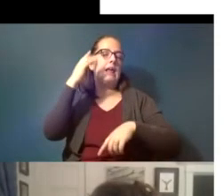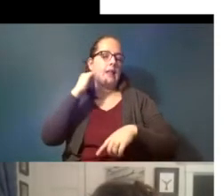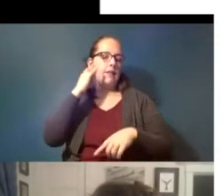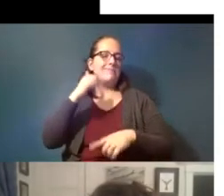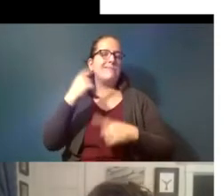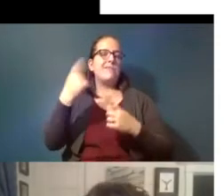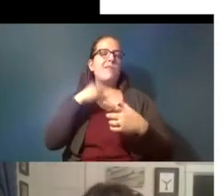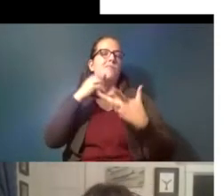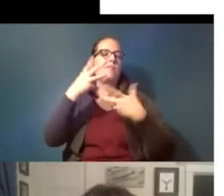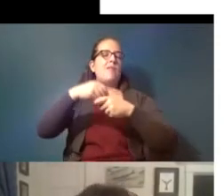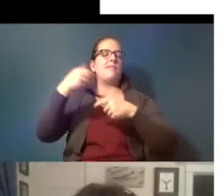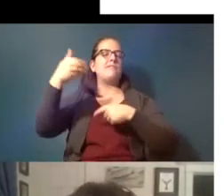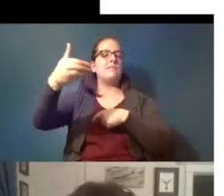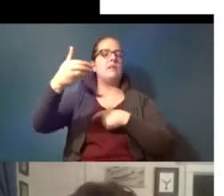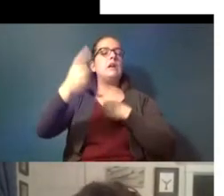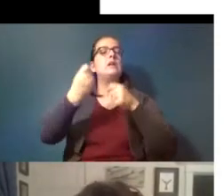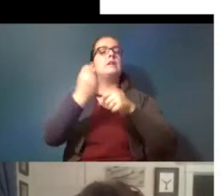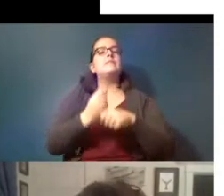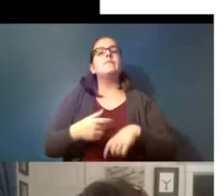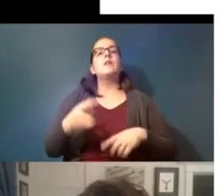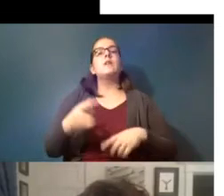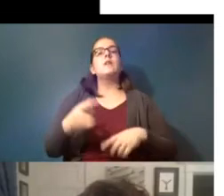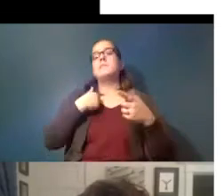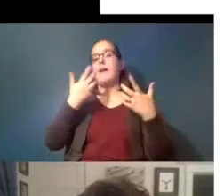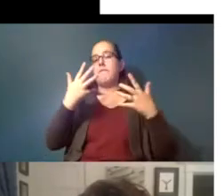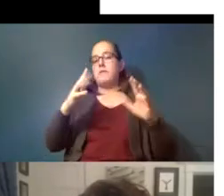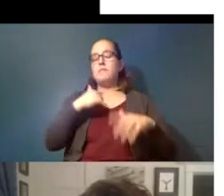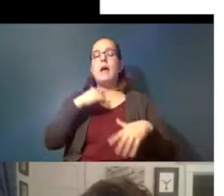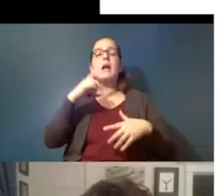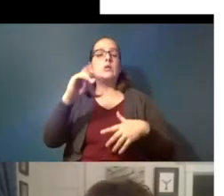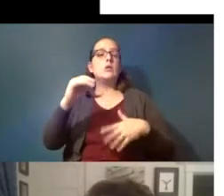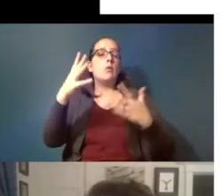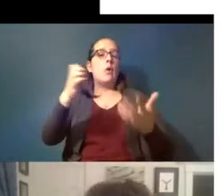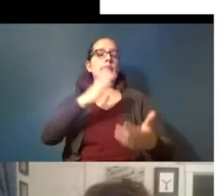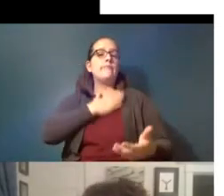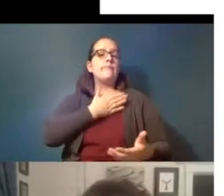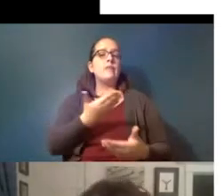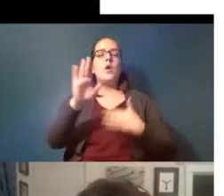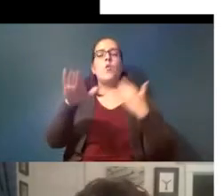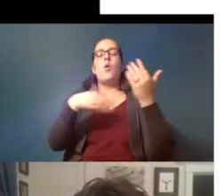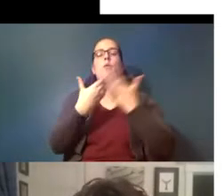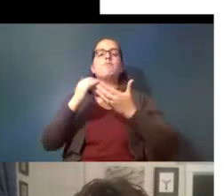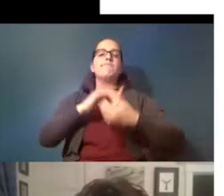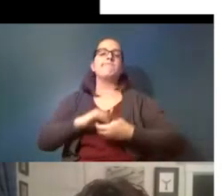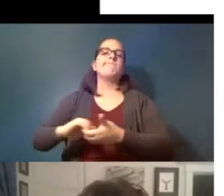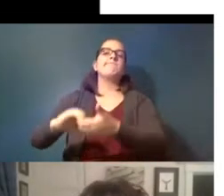um i do as i finish up want to acknowledge um all of the collaborators that i've been lucky